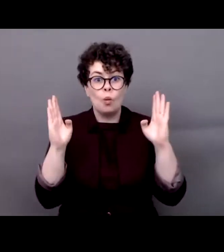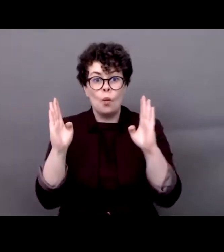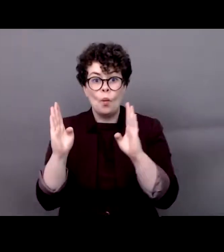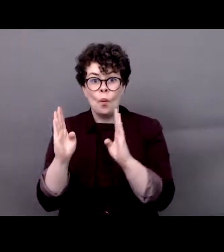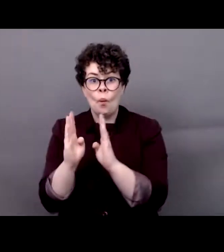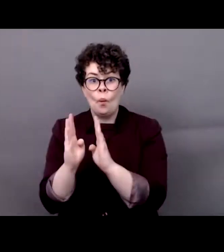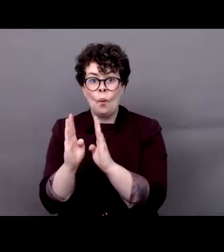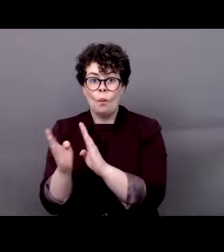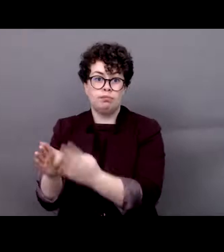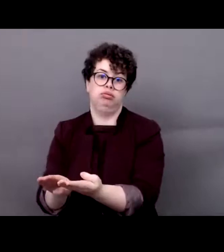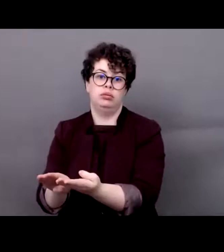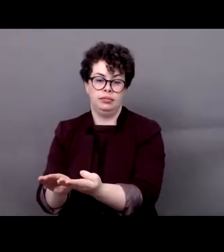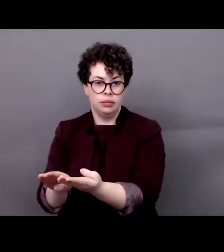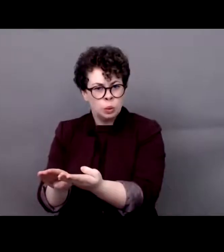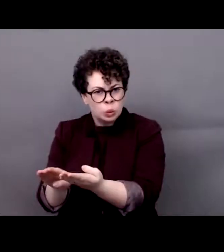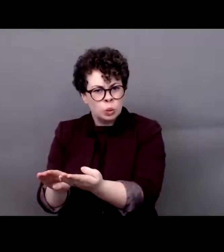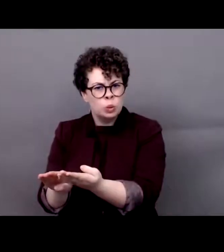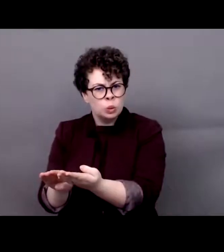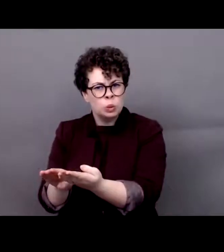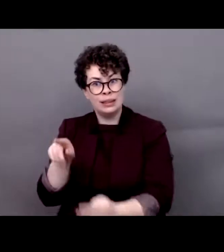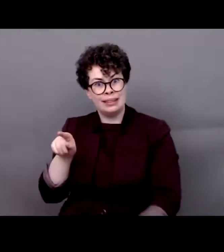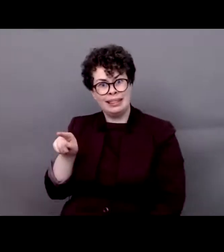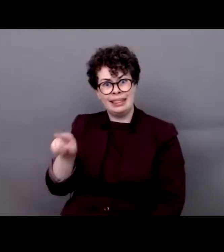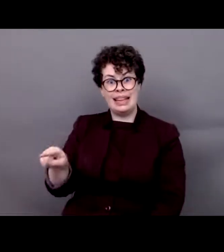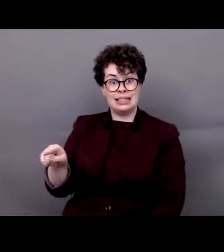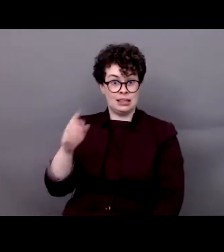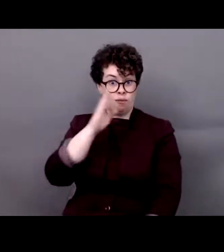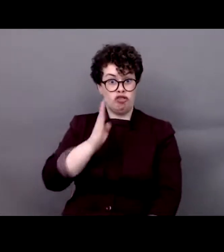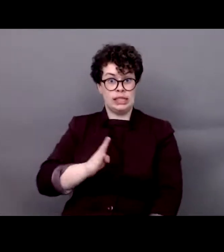well. This case was very big